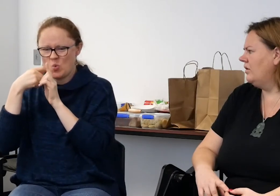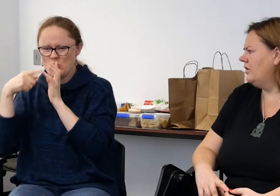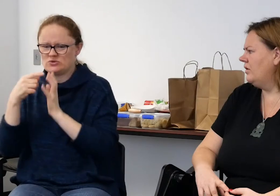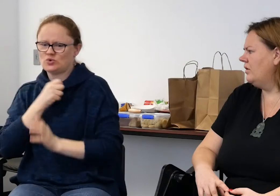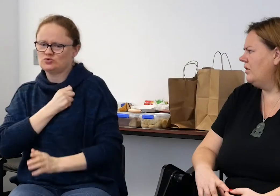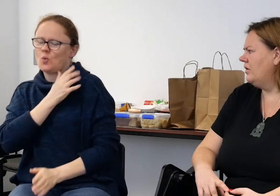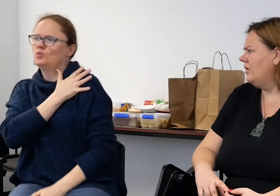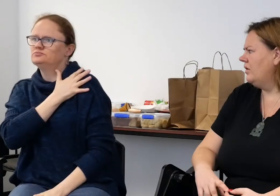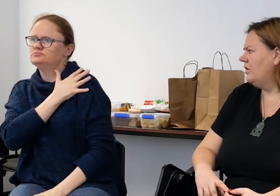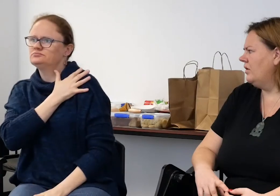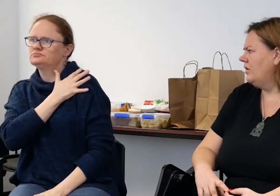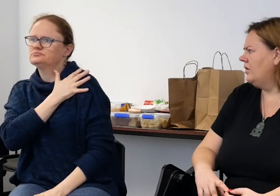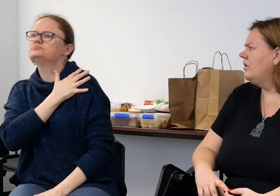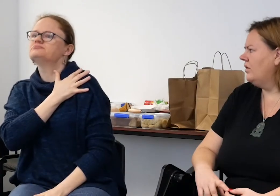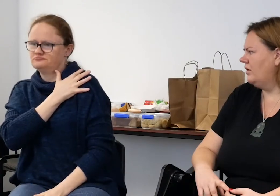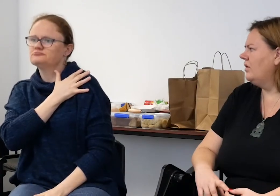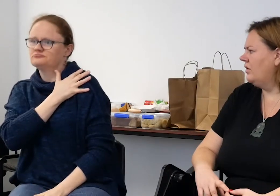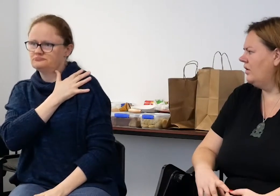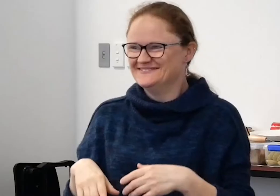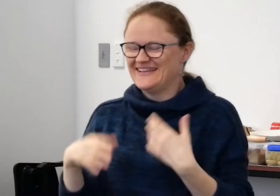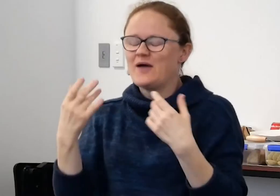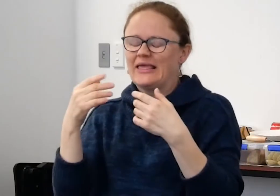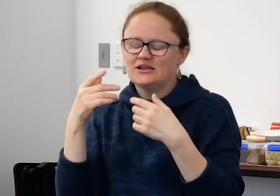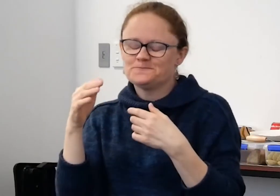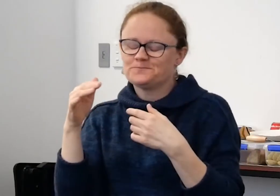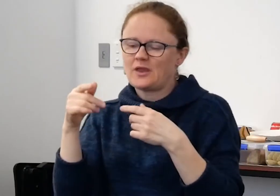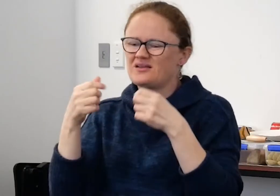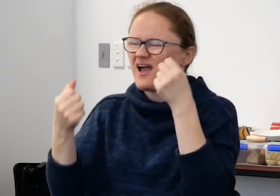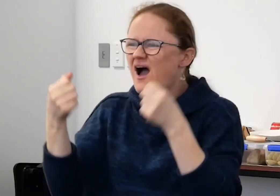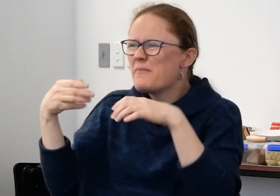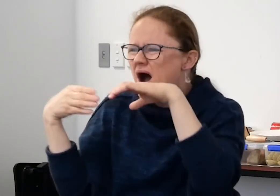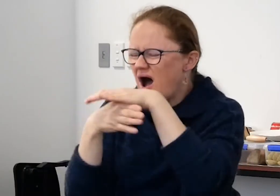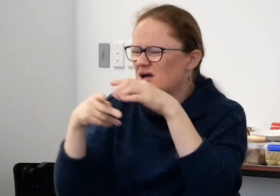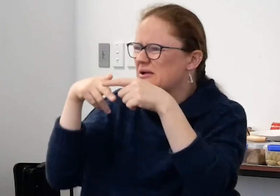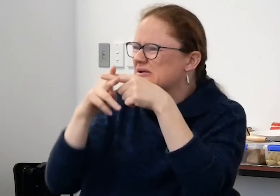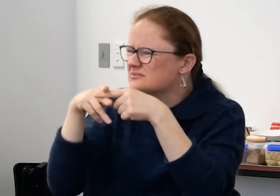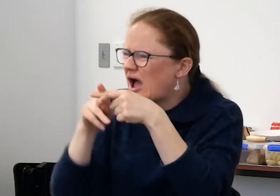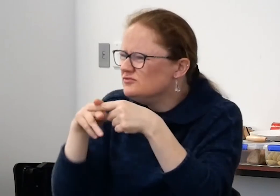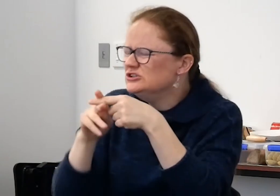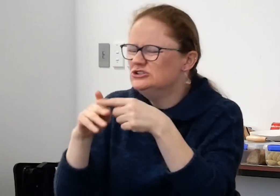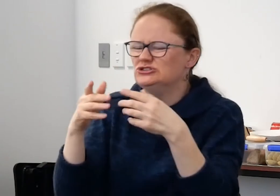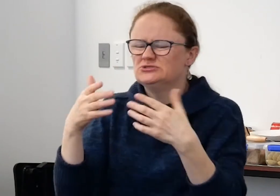Reo, it is the new name of it.